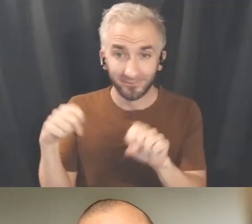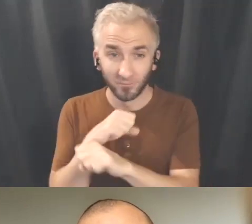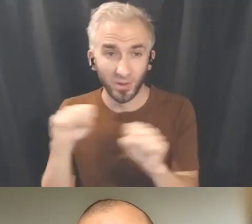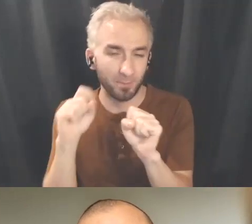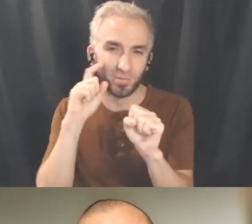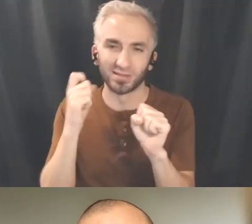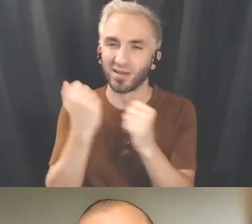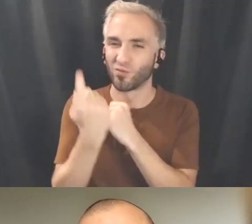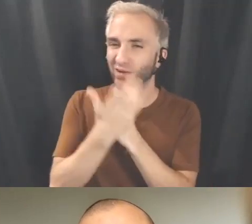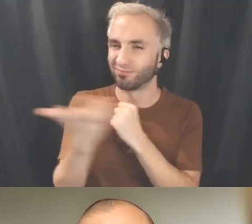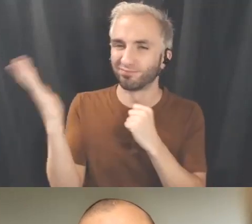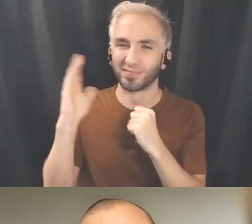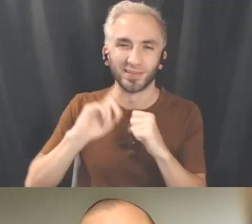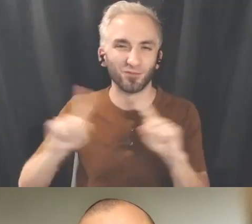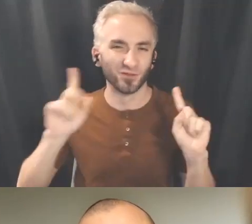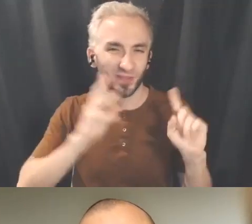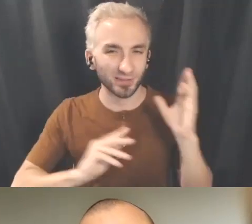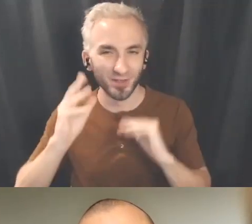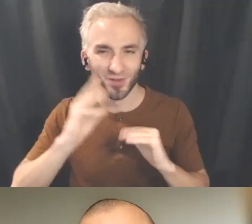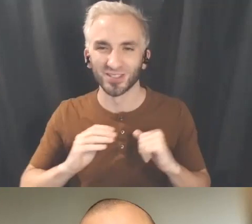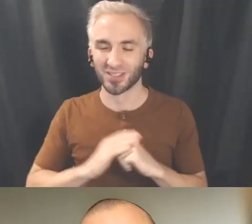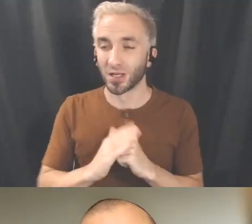everyone has a different experience we often like to hear what people's thoughts are and